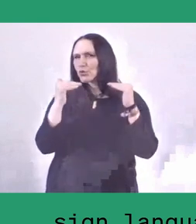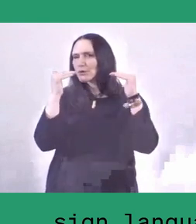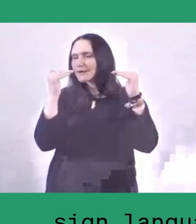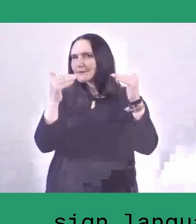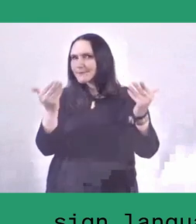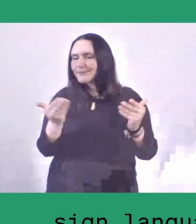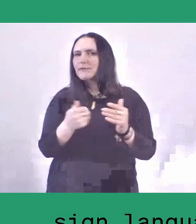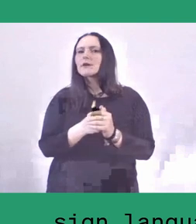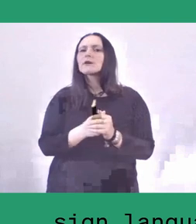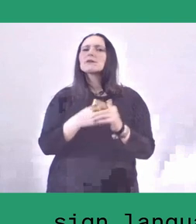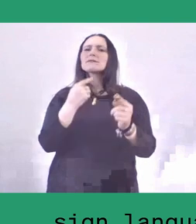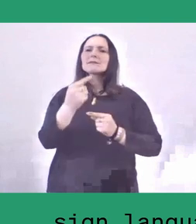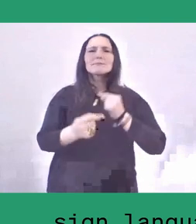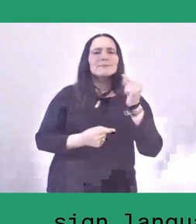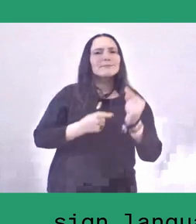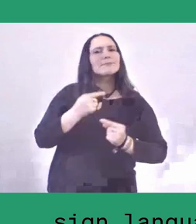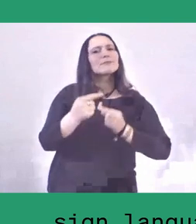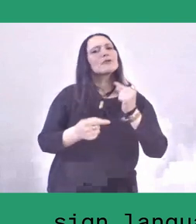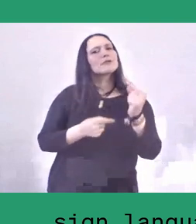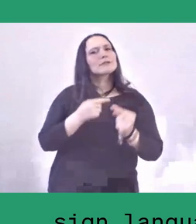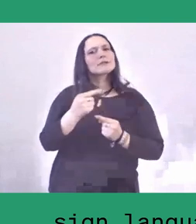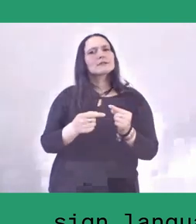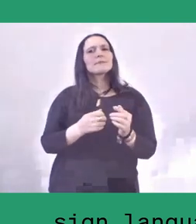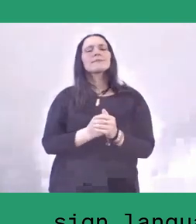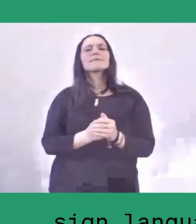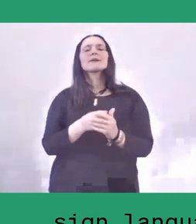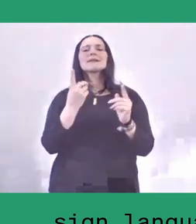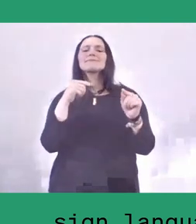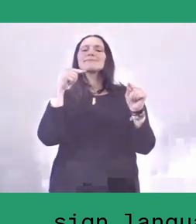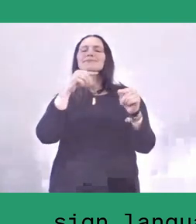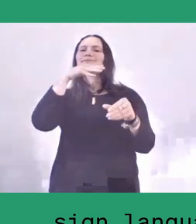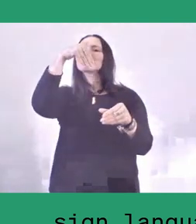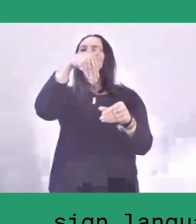There are four aspects that form the community.